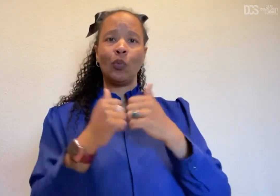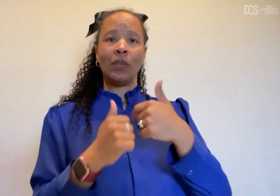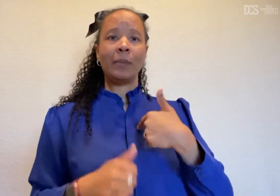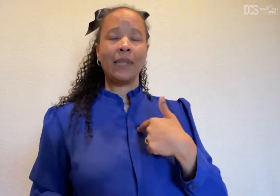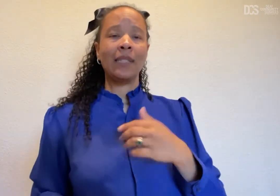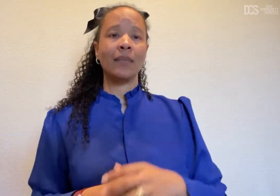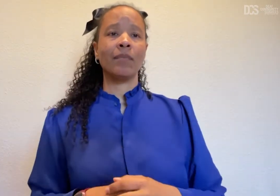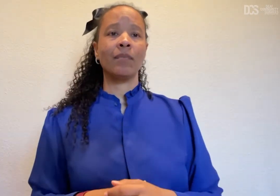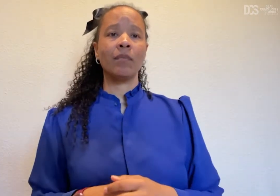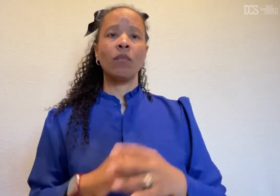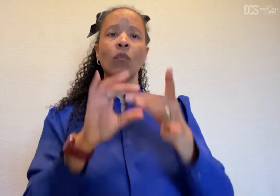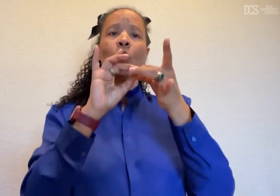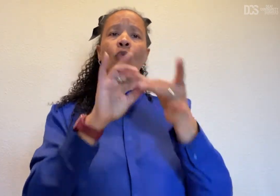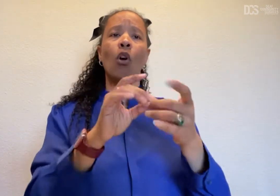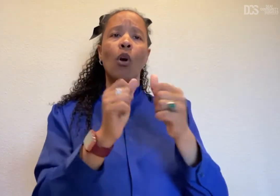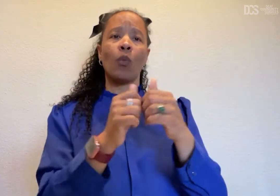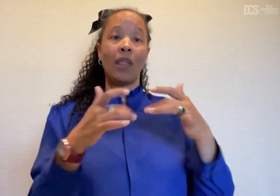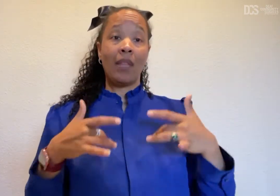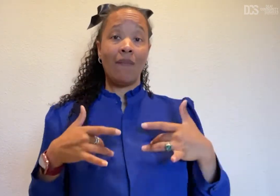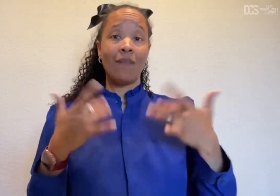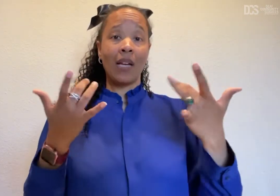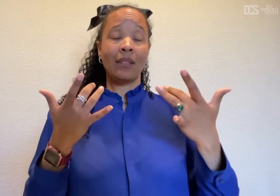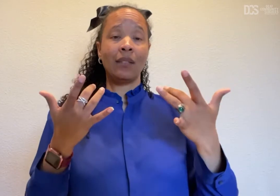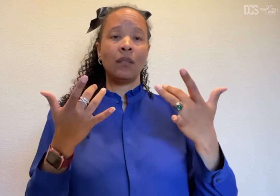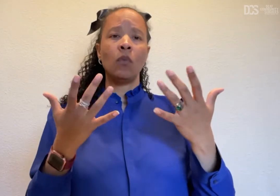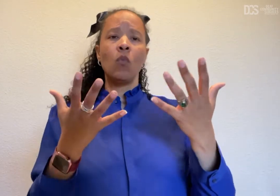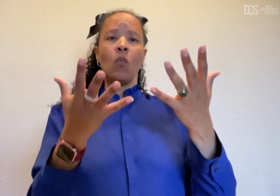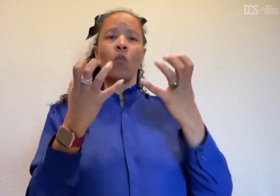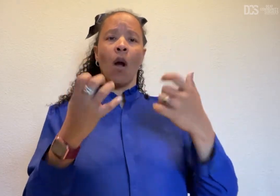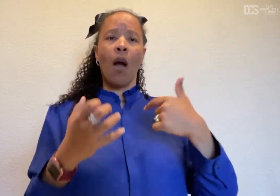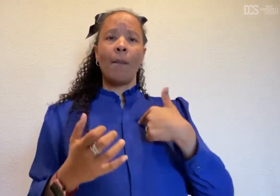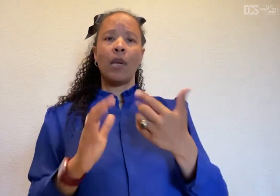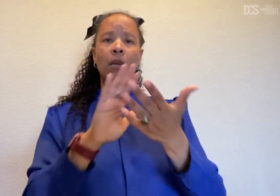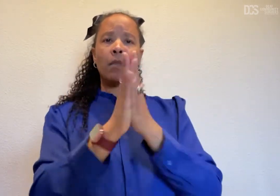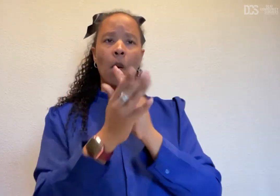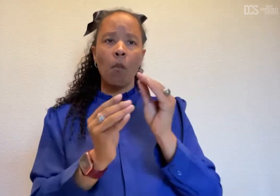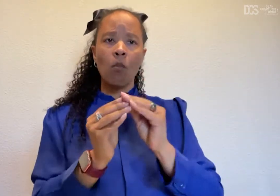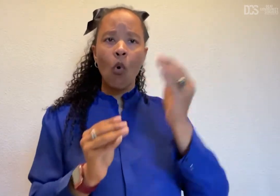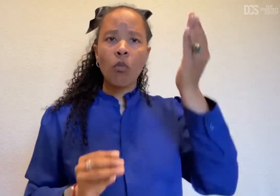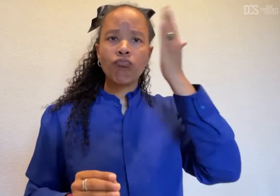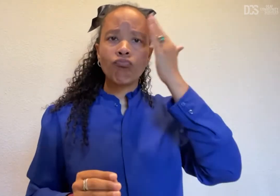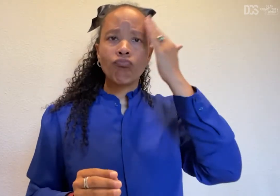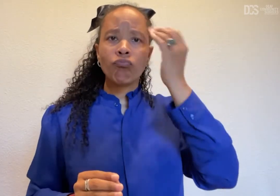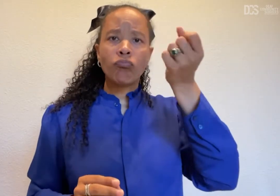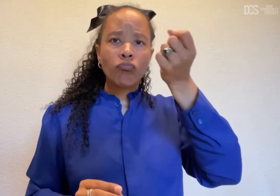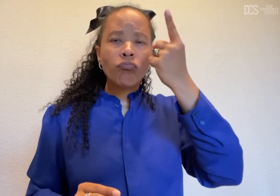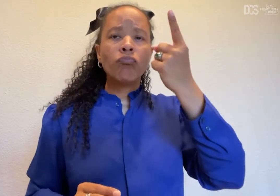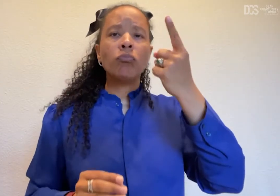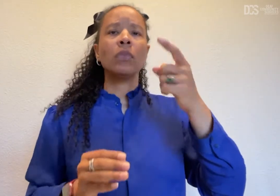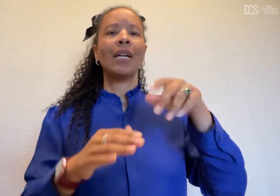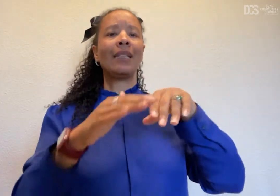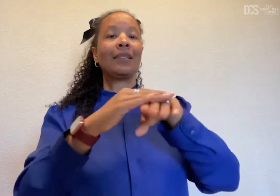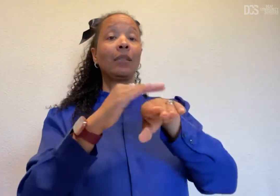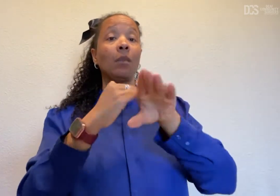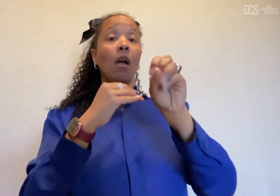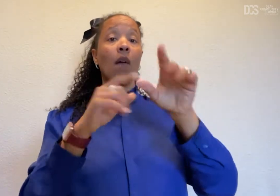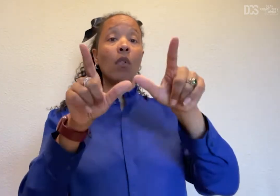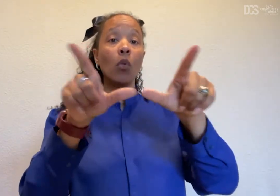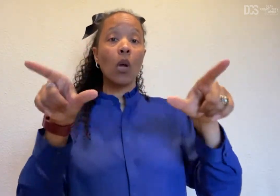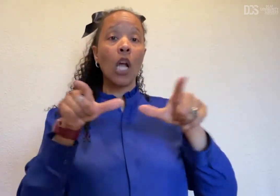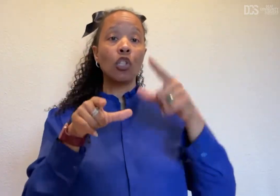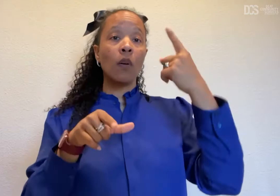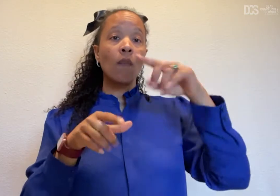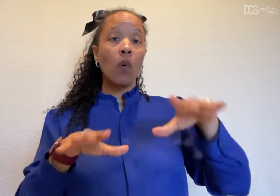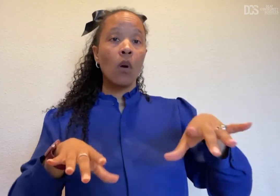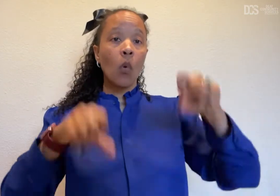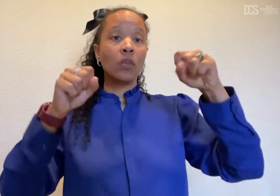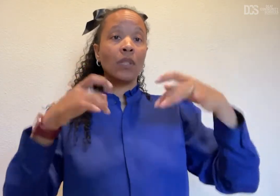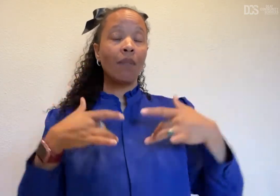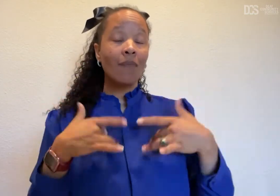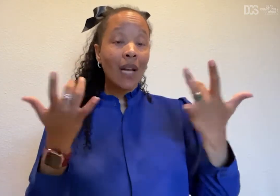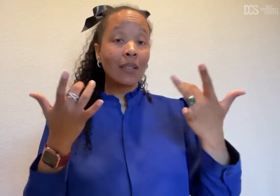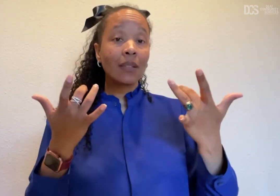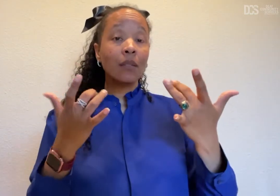as well with the events in terms of accessibility of location to host events,